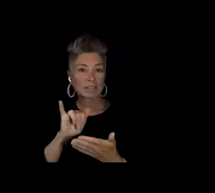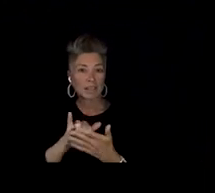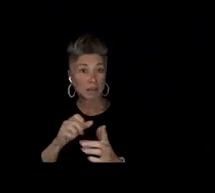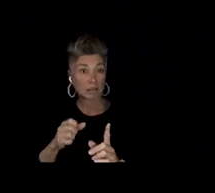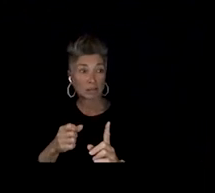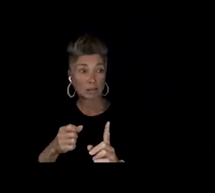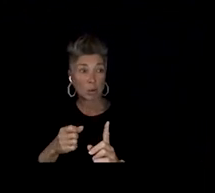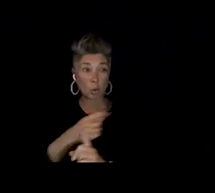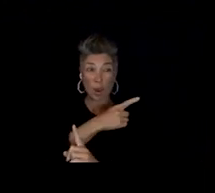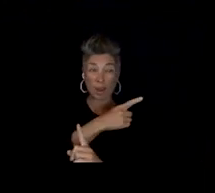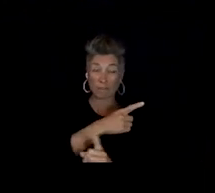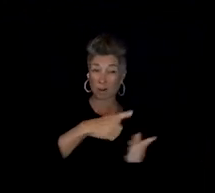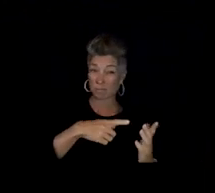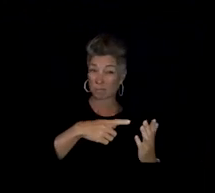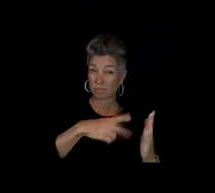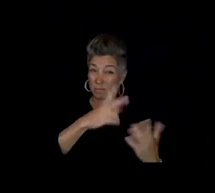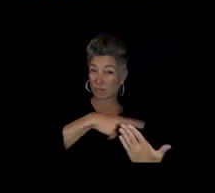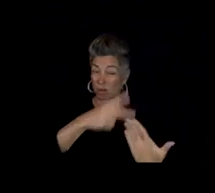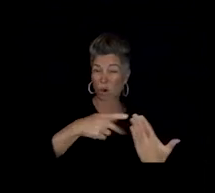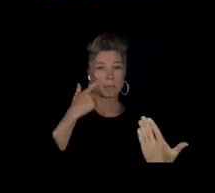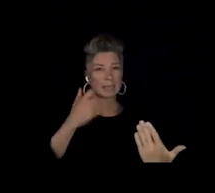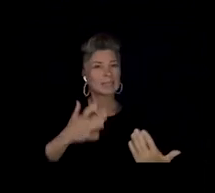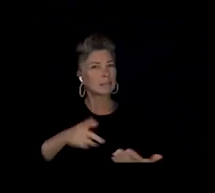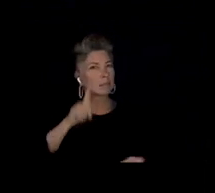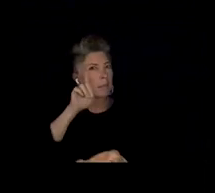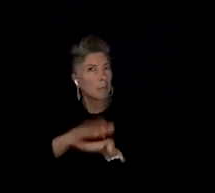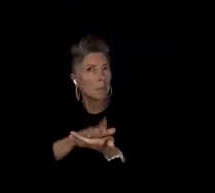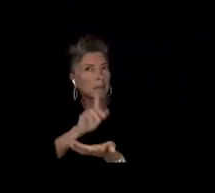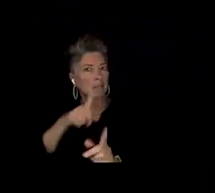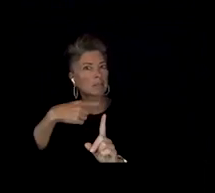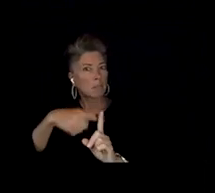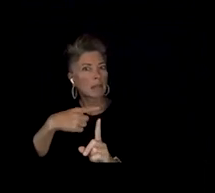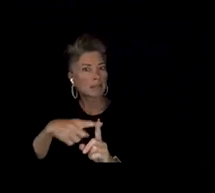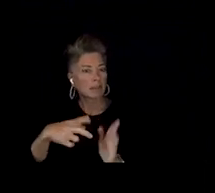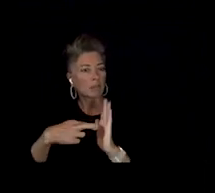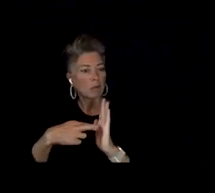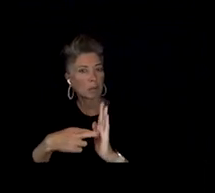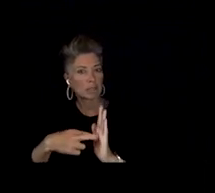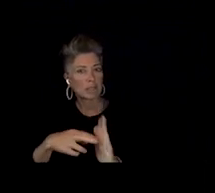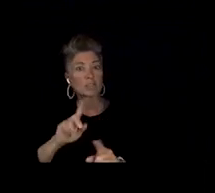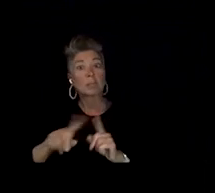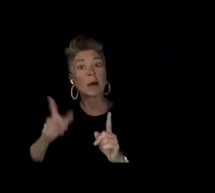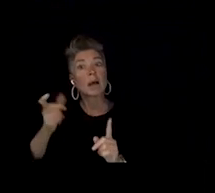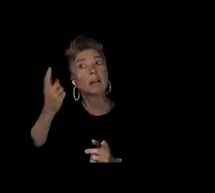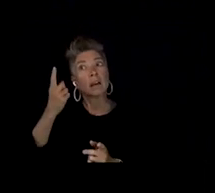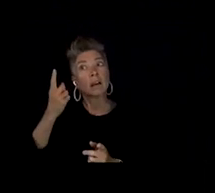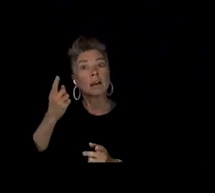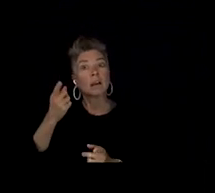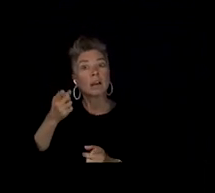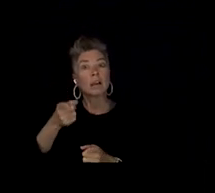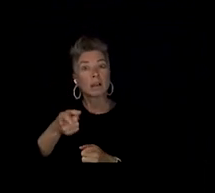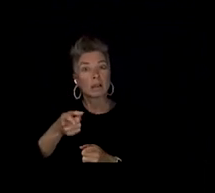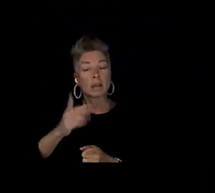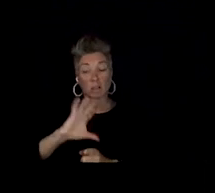But as we all know, the situation going on with Billy Porter and the the other stars is something that trans people have dealt with a lot of times